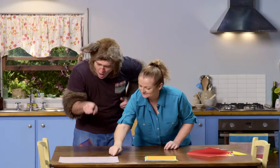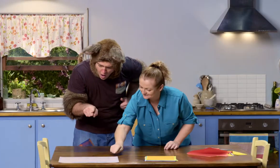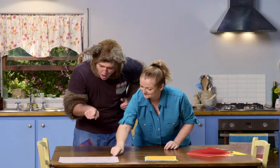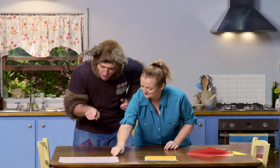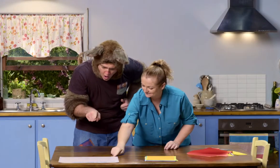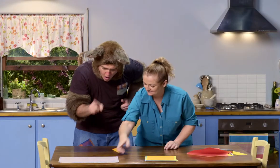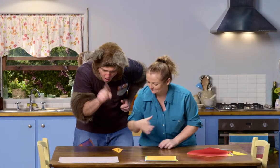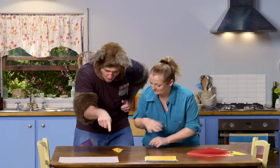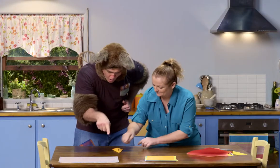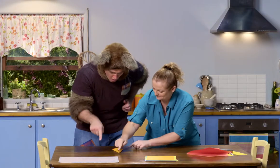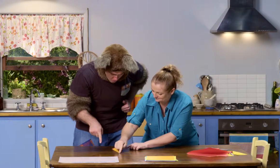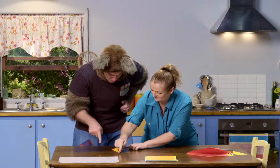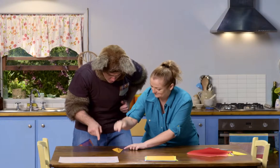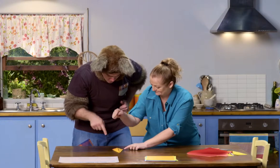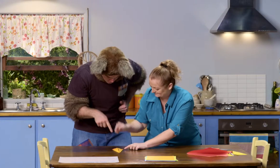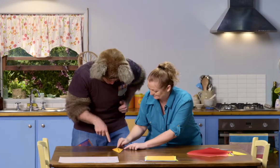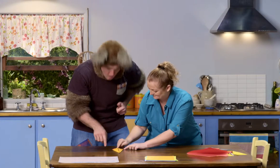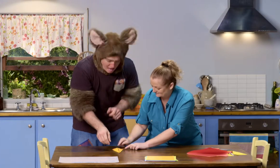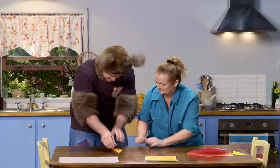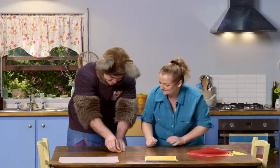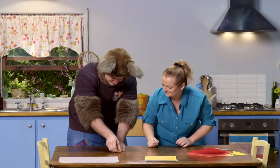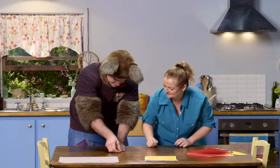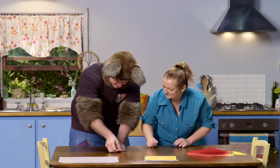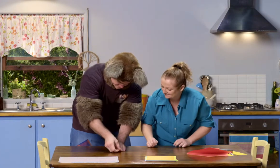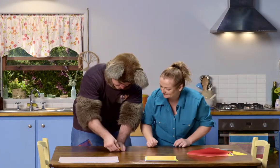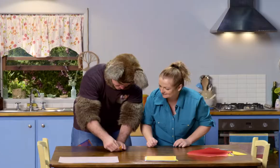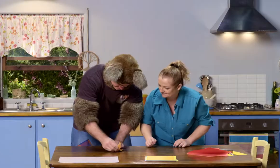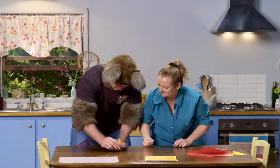The next instruction - fold that down. Ah, OK.